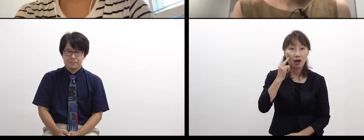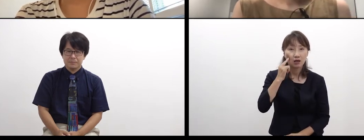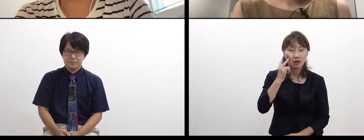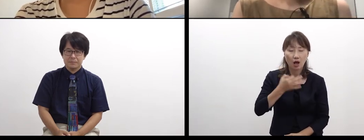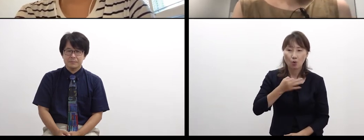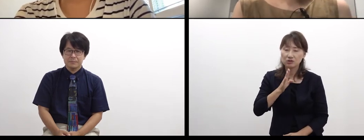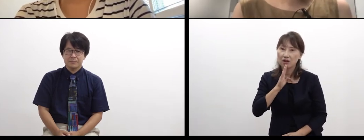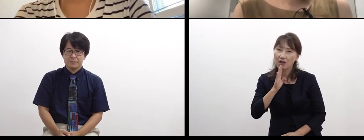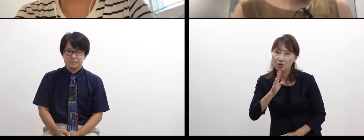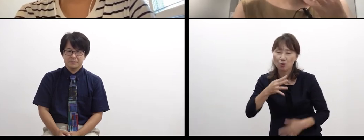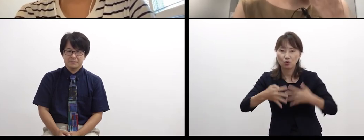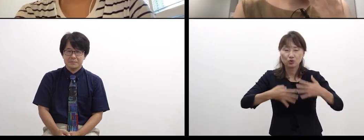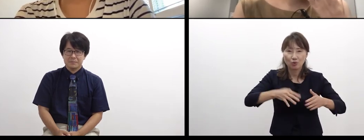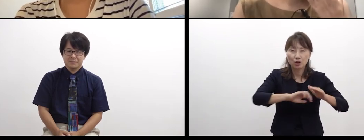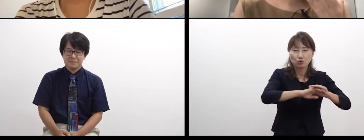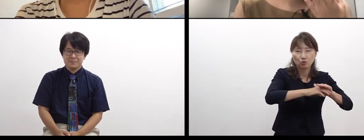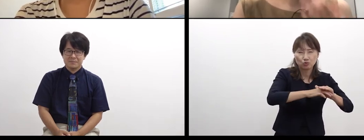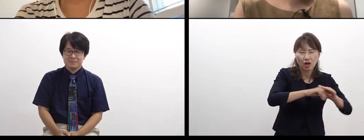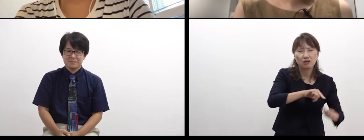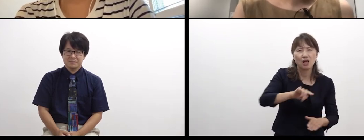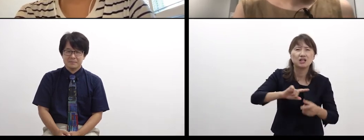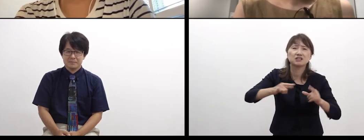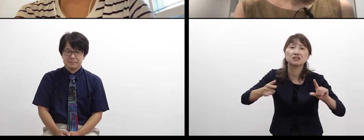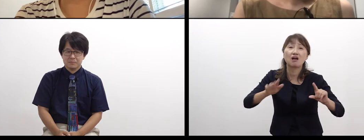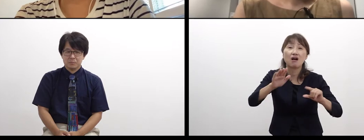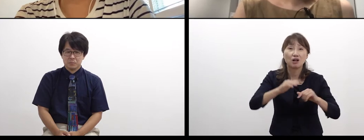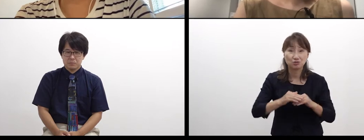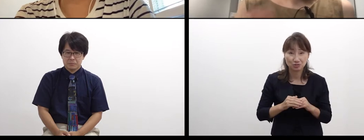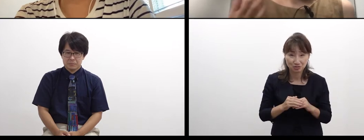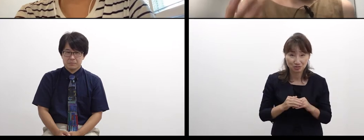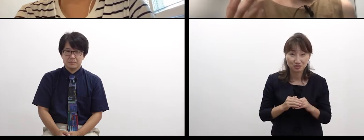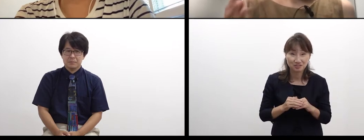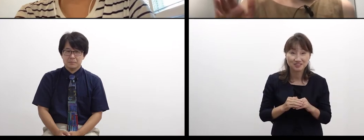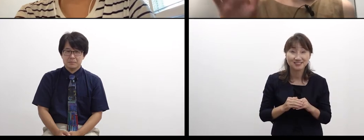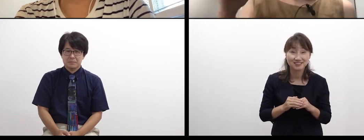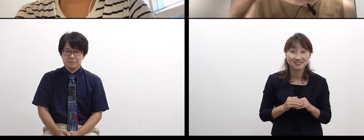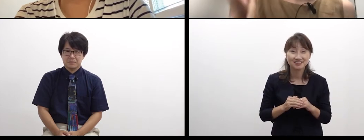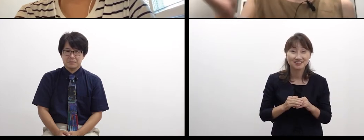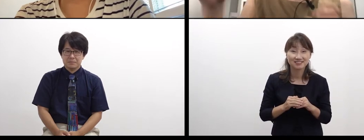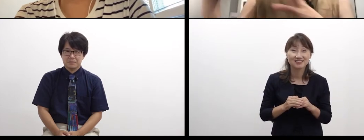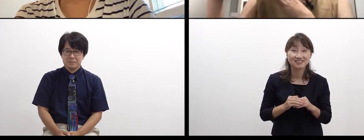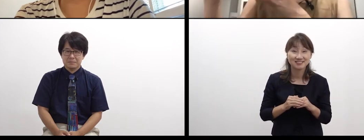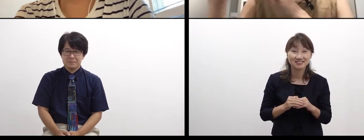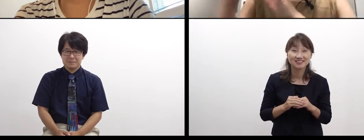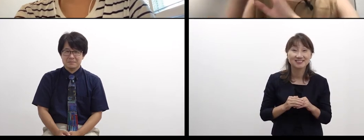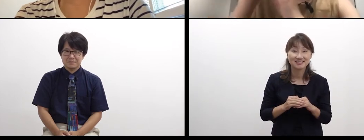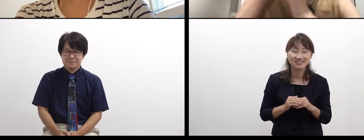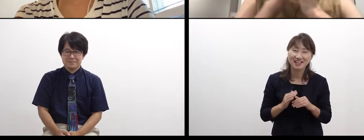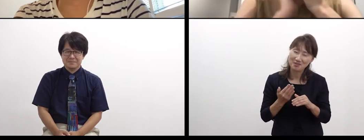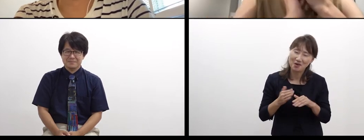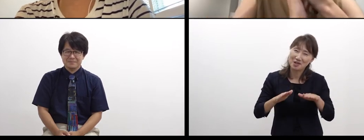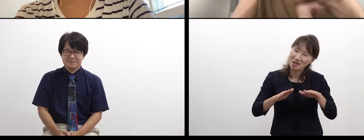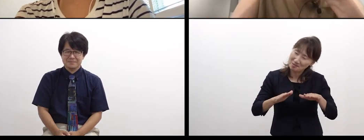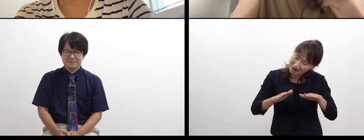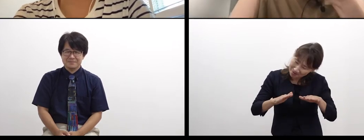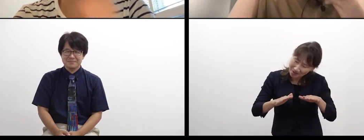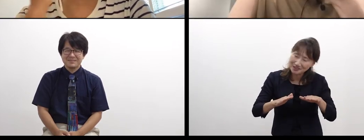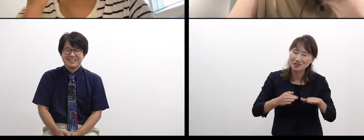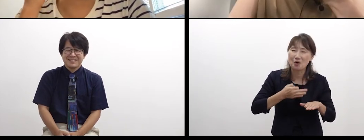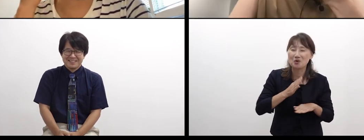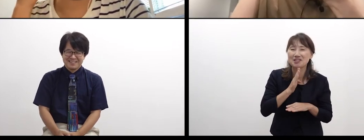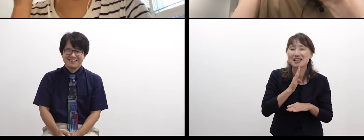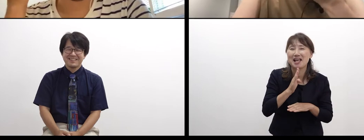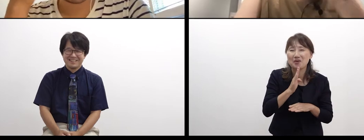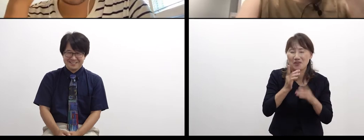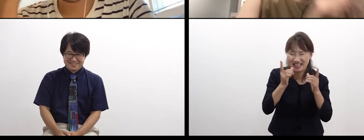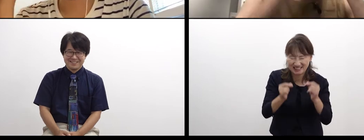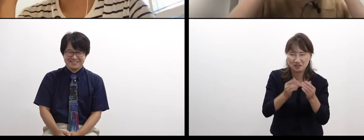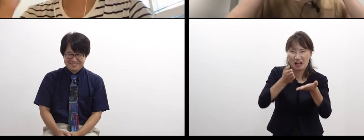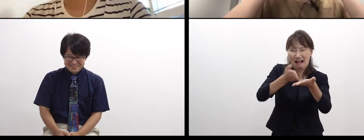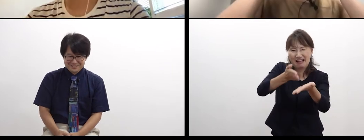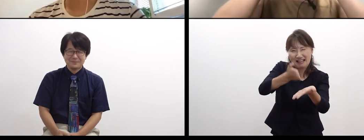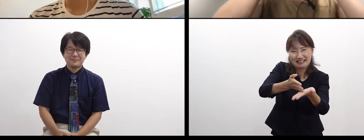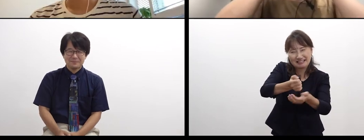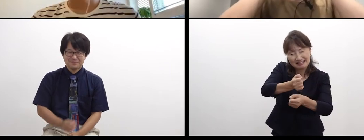Maybe, I think I even haven’t mentioned speech language (laugh). OGAWA: (laugh)